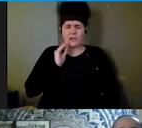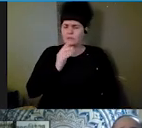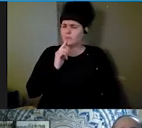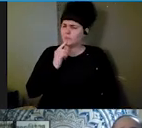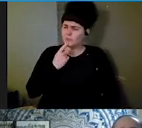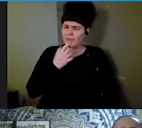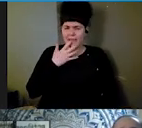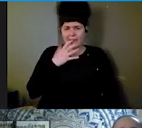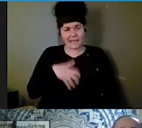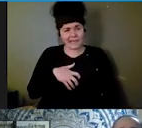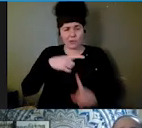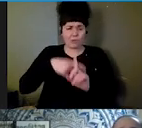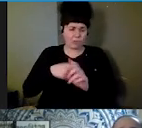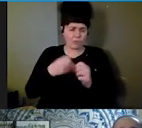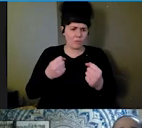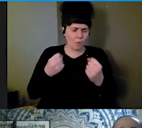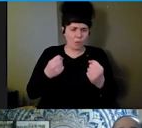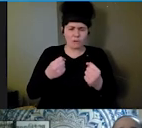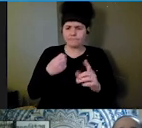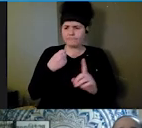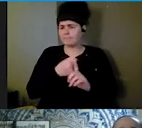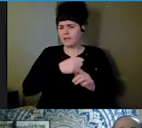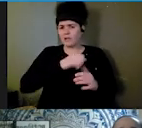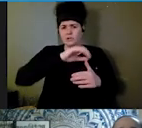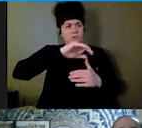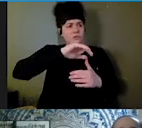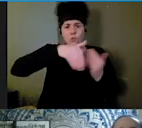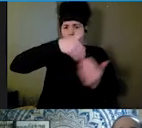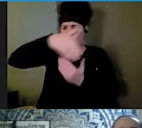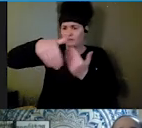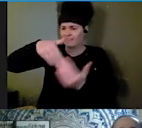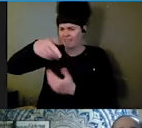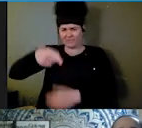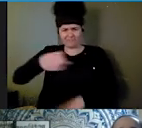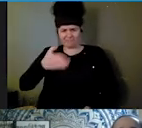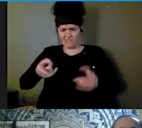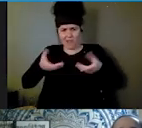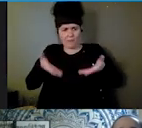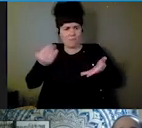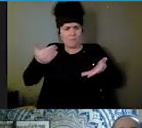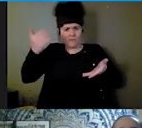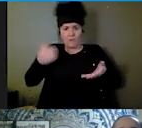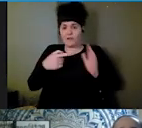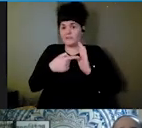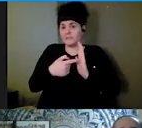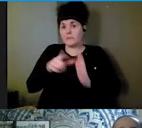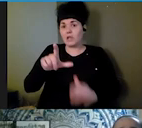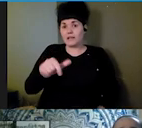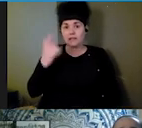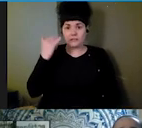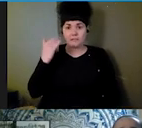tornadoes in areas that maybe they were not before like Los Angeles, California, earlier this year; and certainly